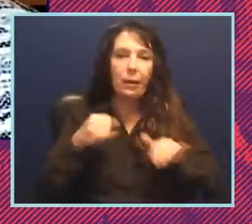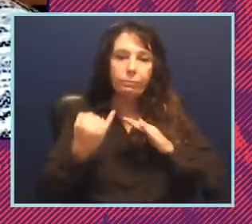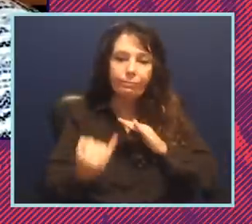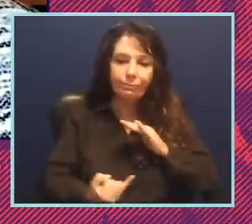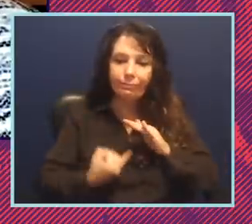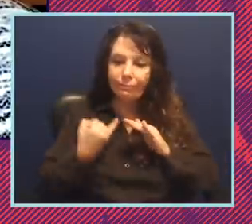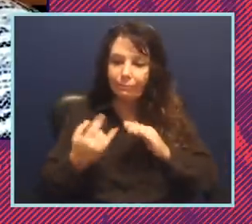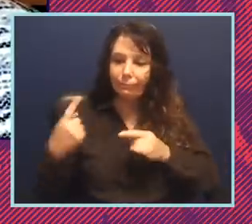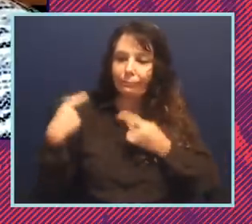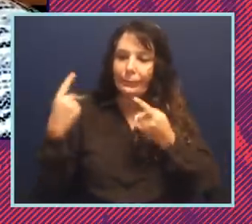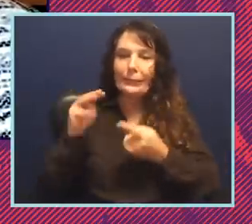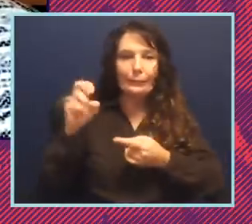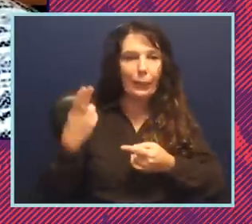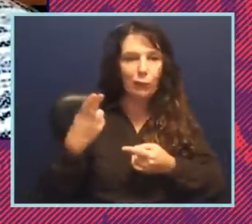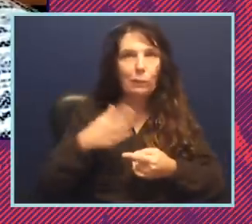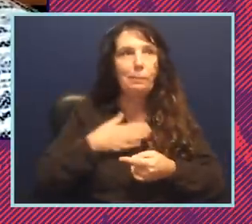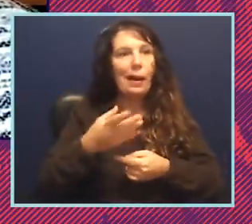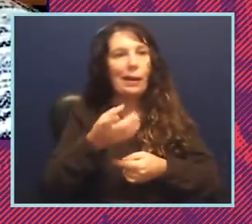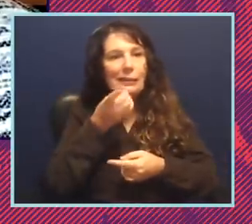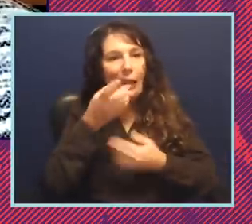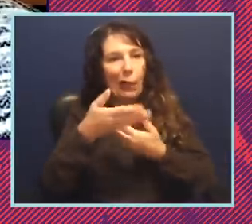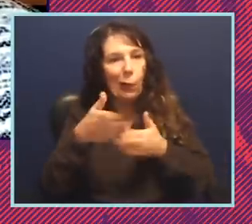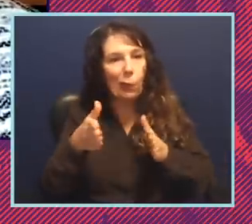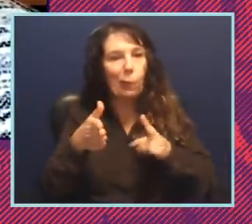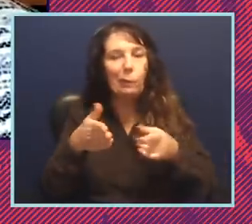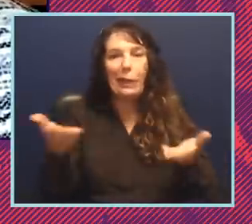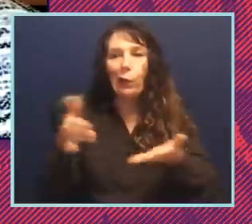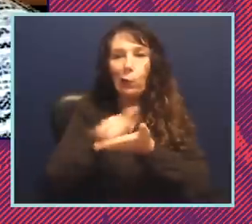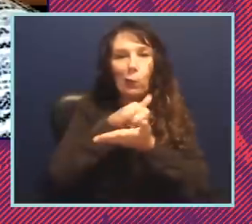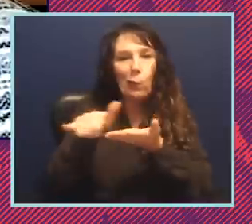since last march right in my dining room table here in new york state and yet there's been so